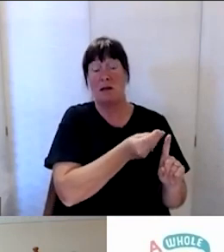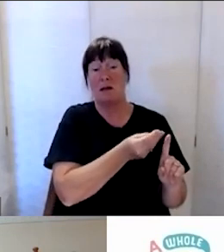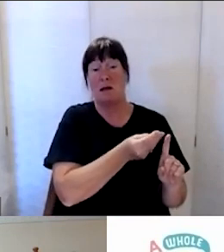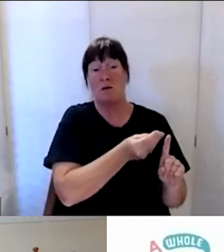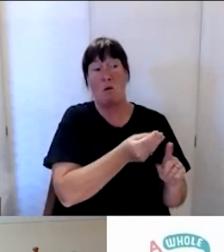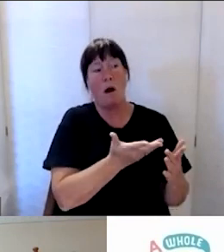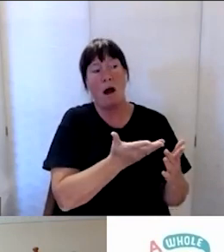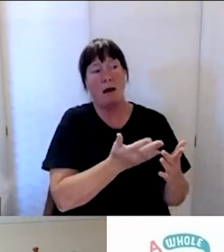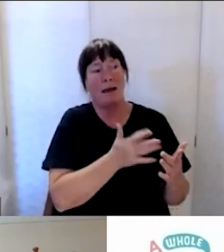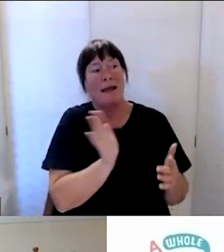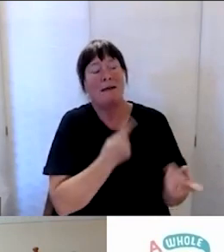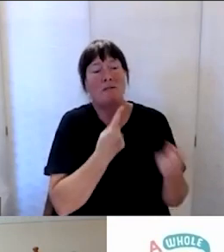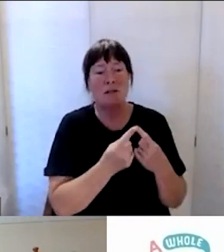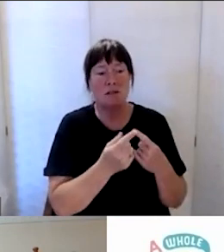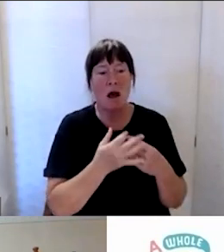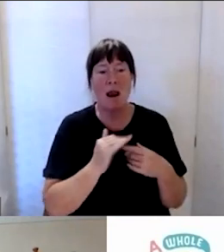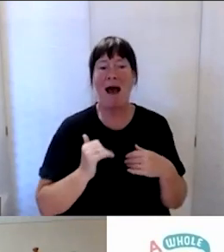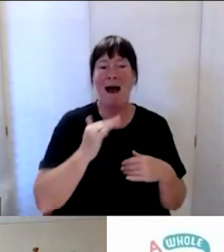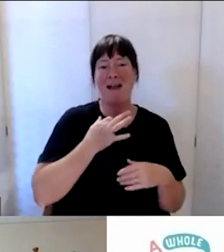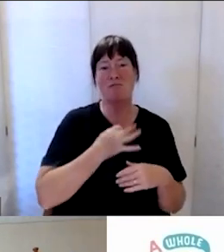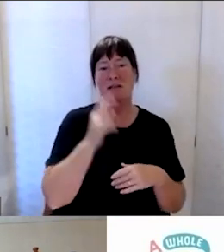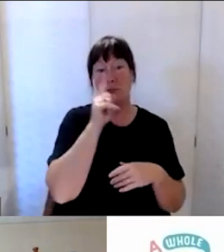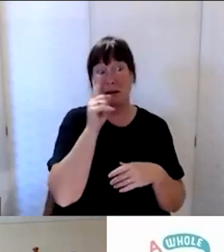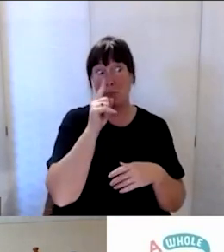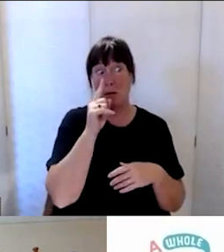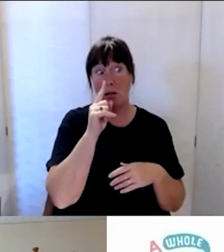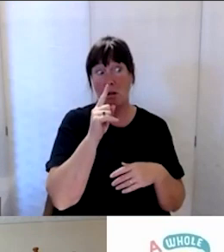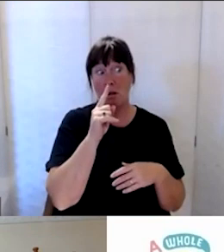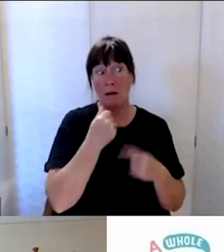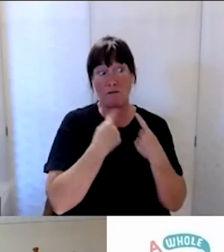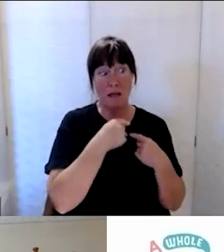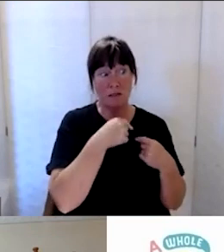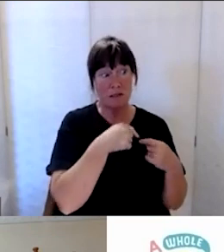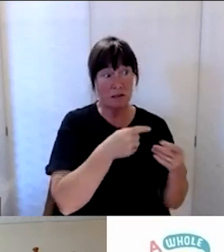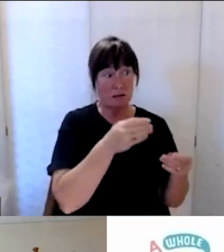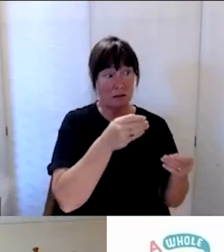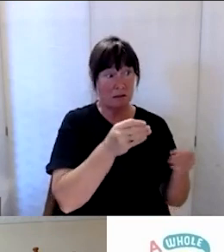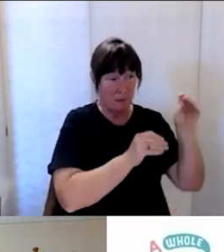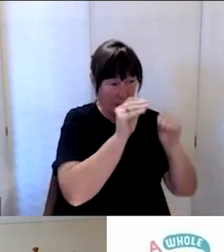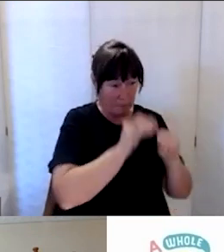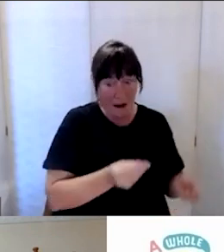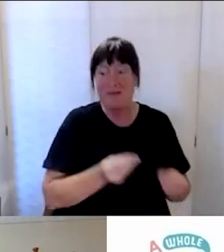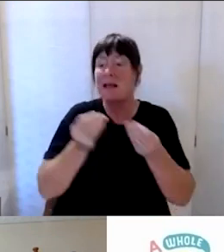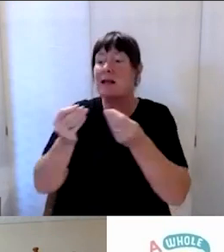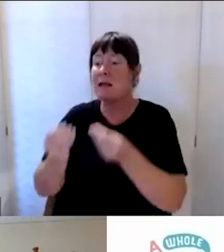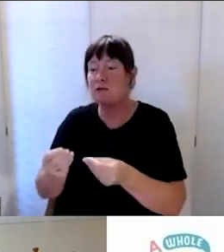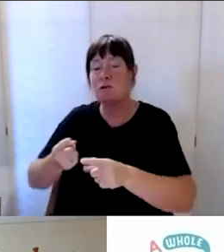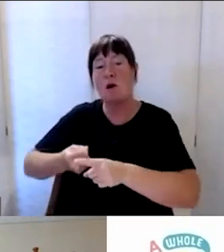that they’re supporting, so that that could be fed back through to the local emergency management officers, because I don’t think